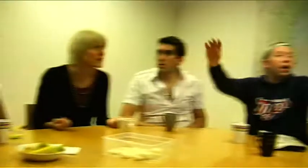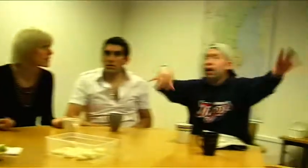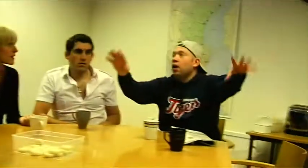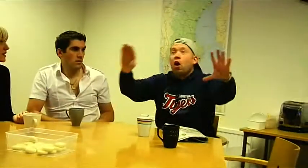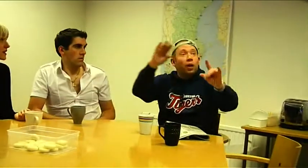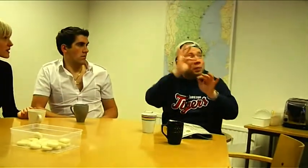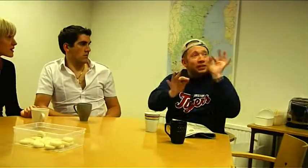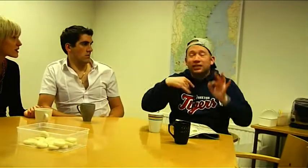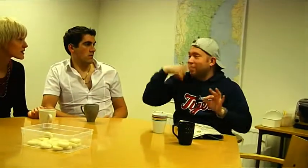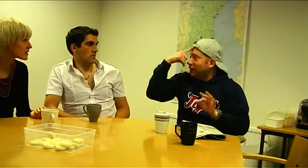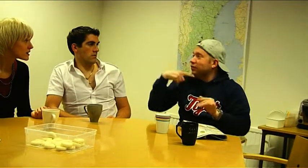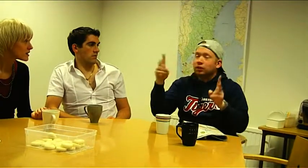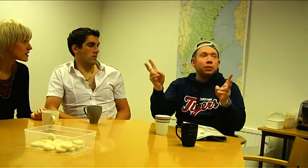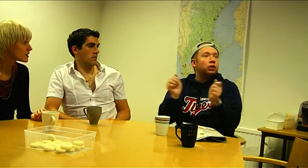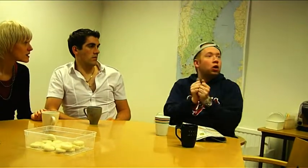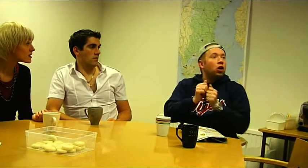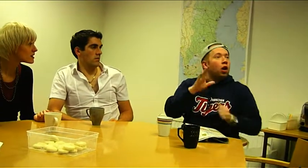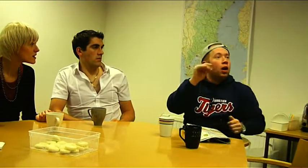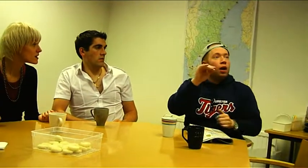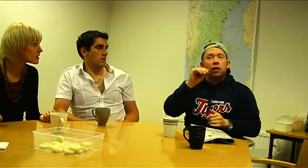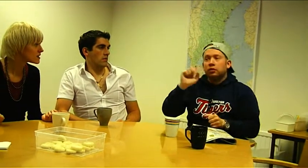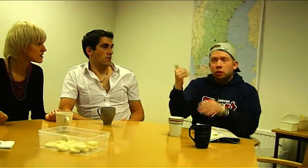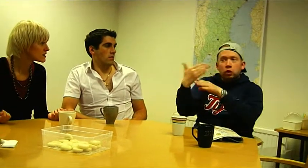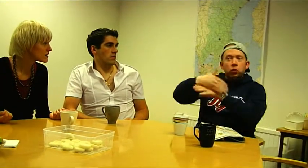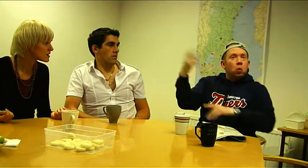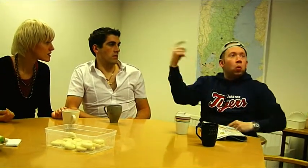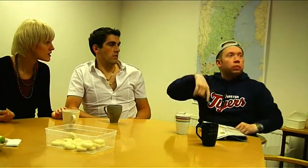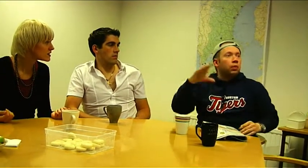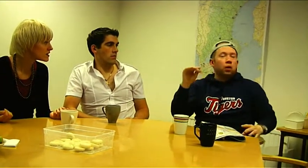Yeah right, I thought to tell you the same thing. Someone is coming to visit.